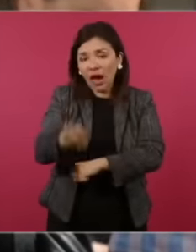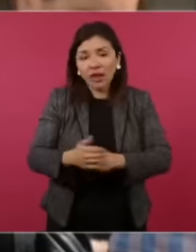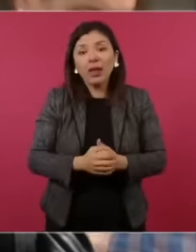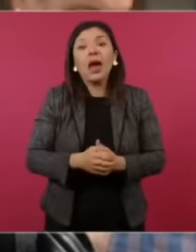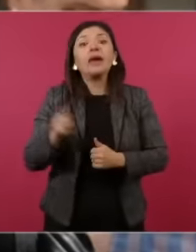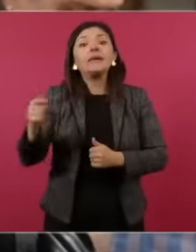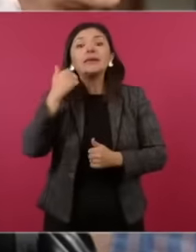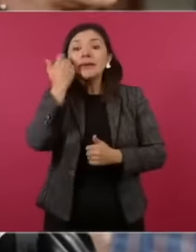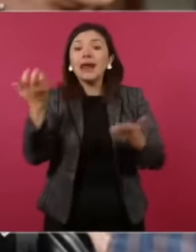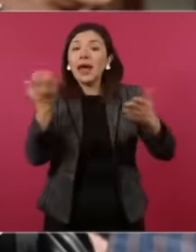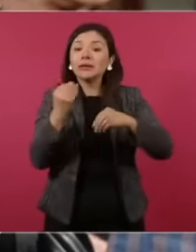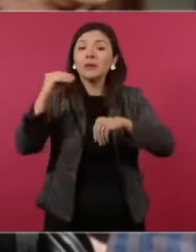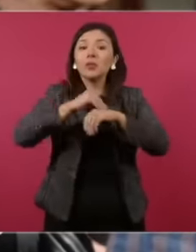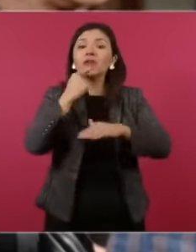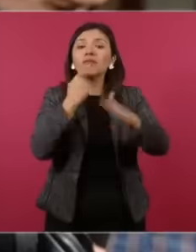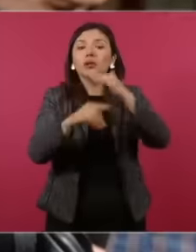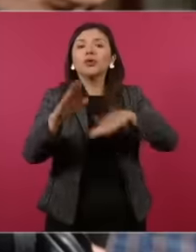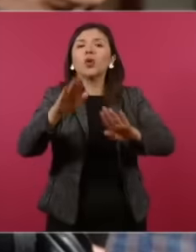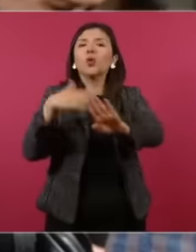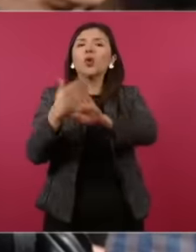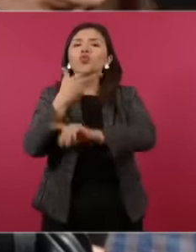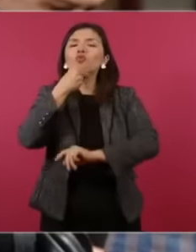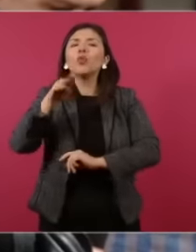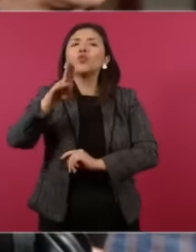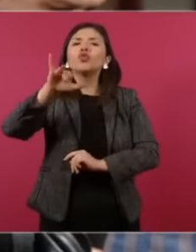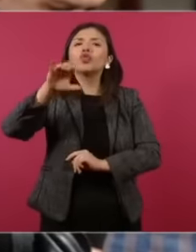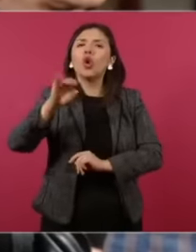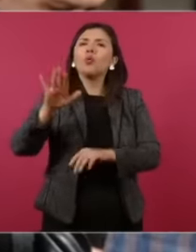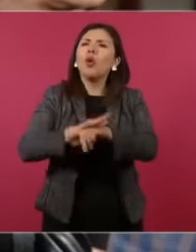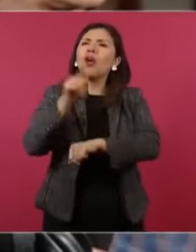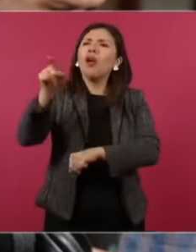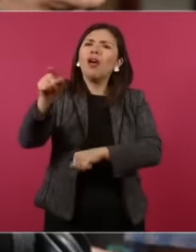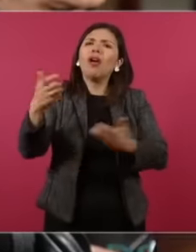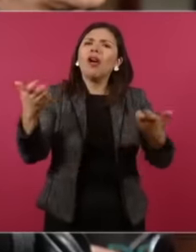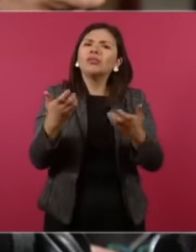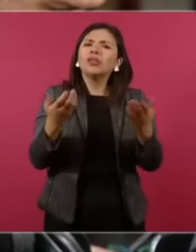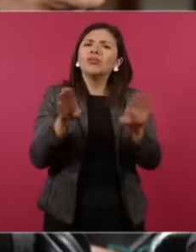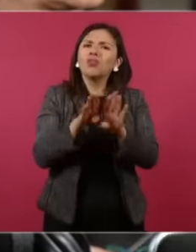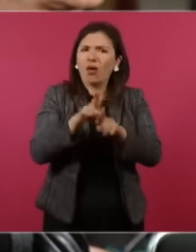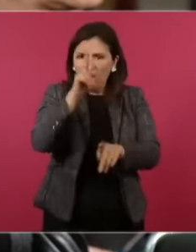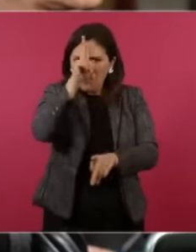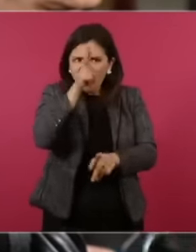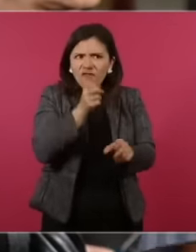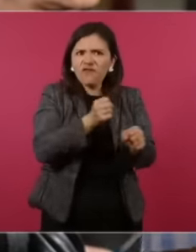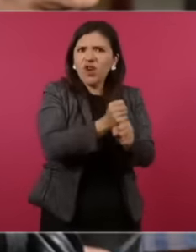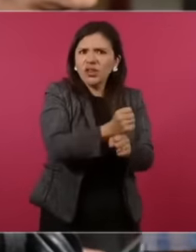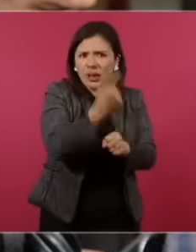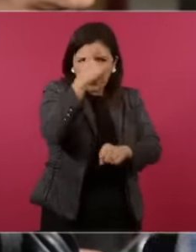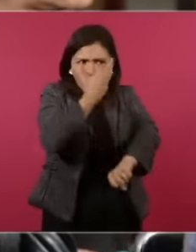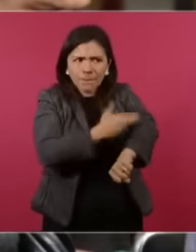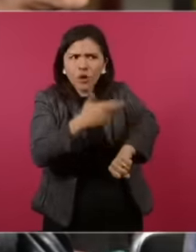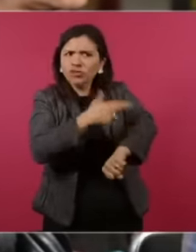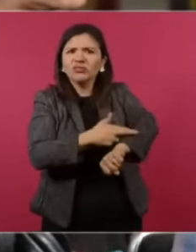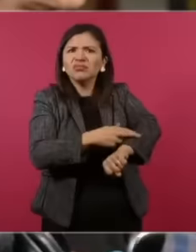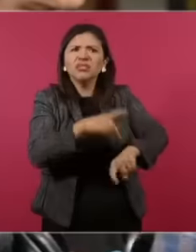to file a complaint against him for violating the due process showing here a